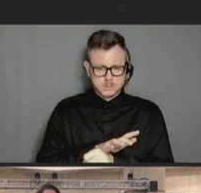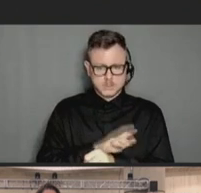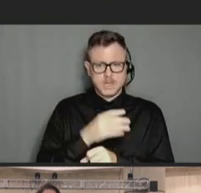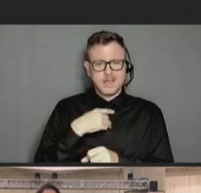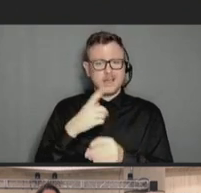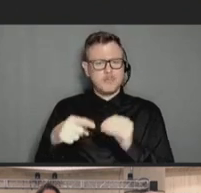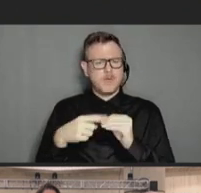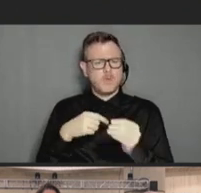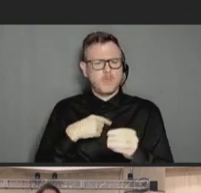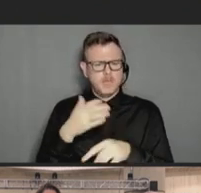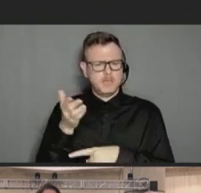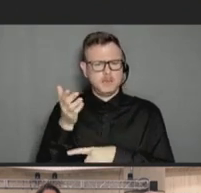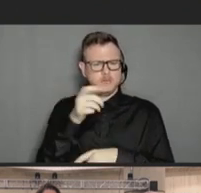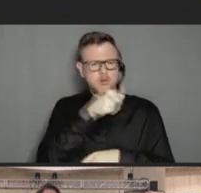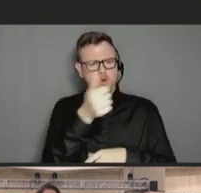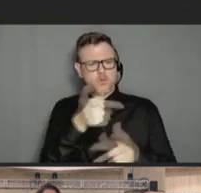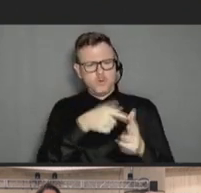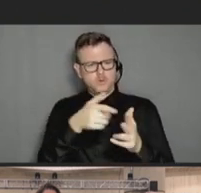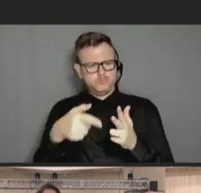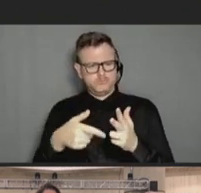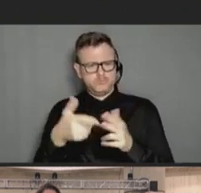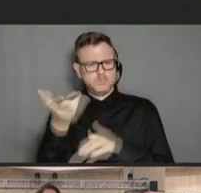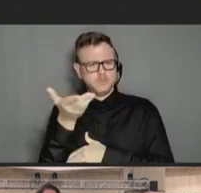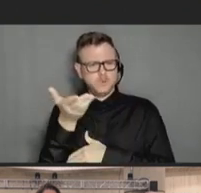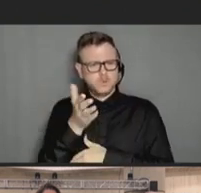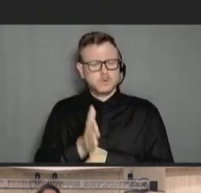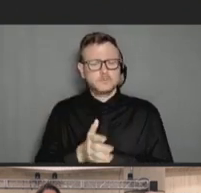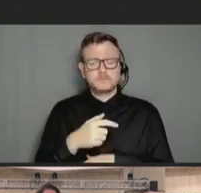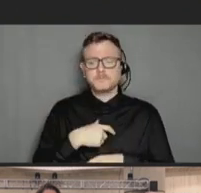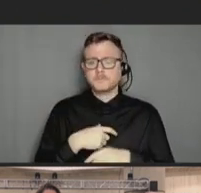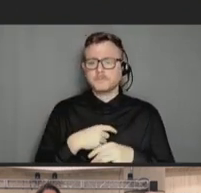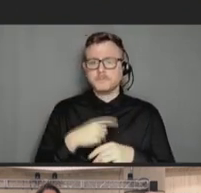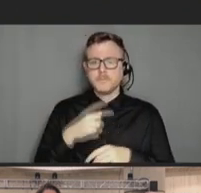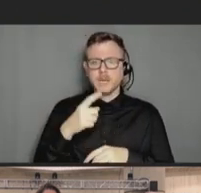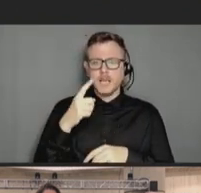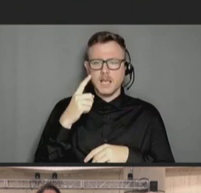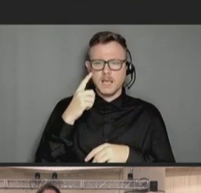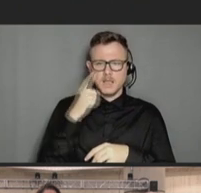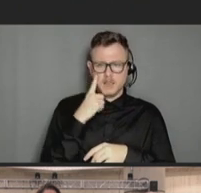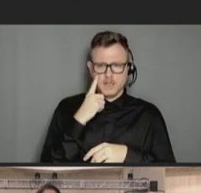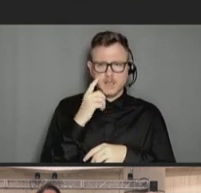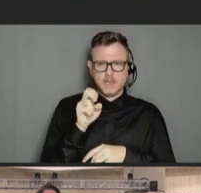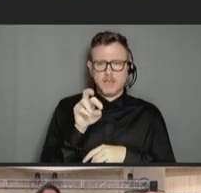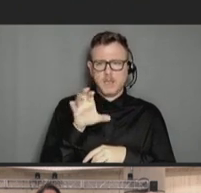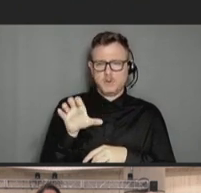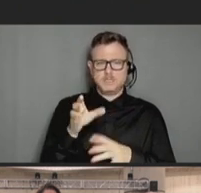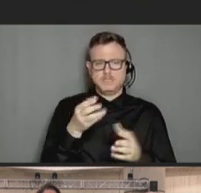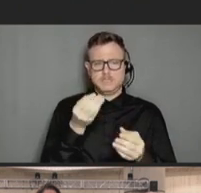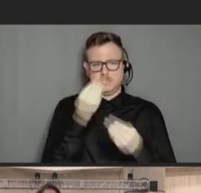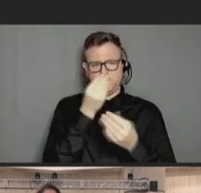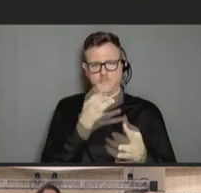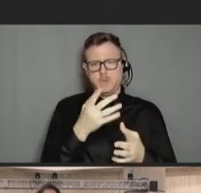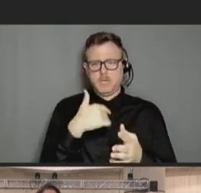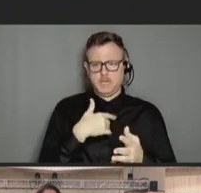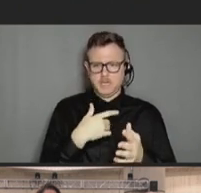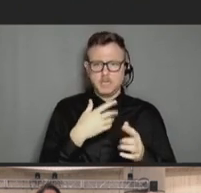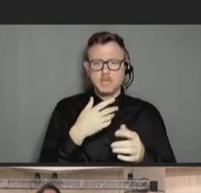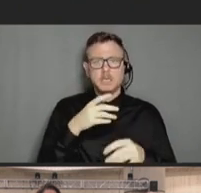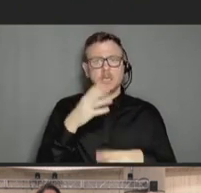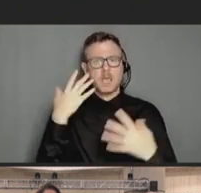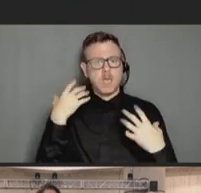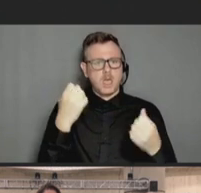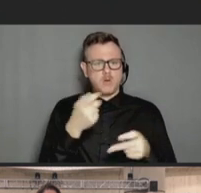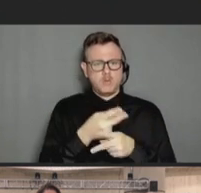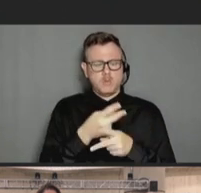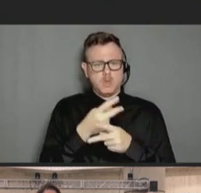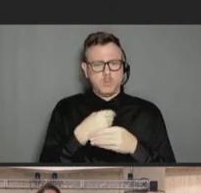And I think that Aaron's data is showing that you know healthcare providers number one wish